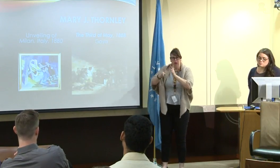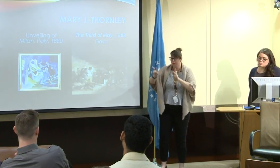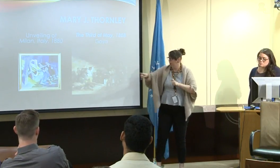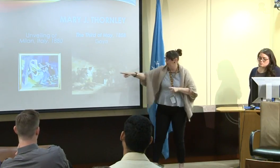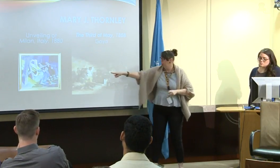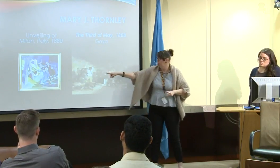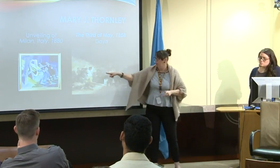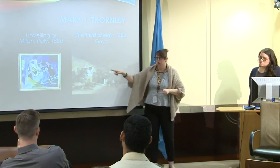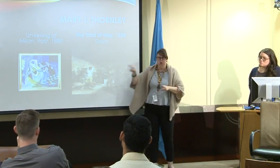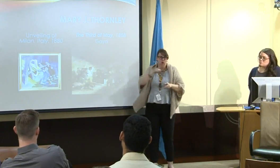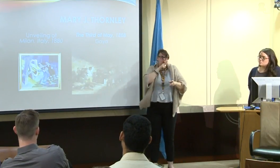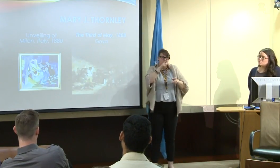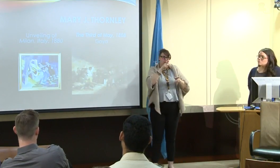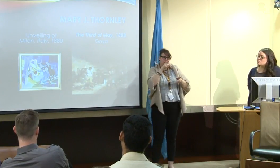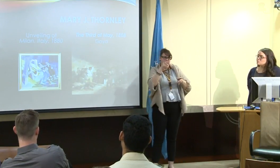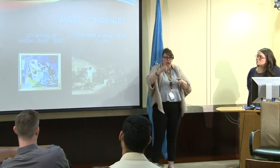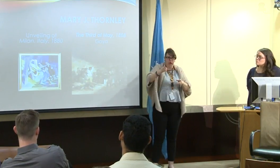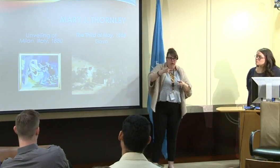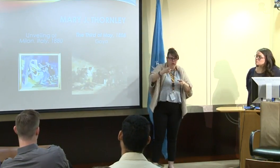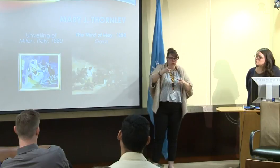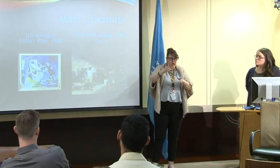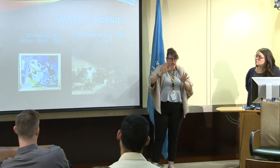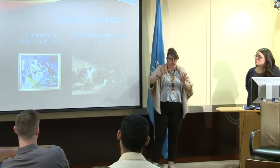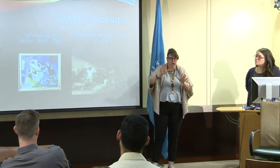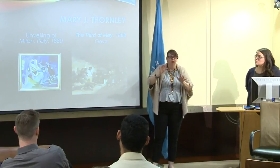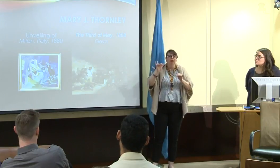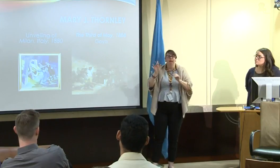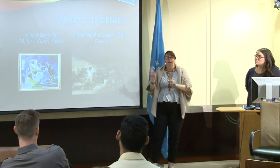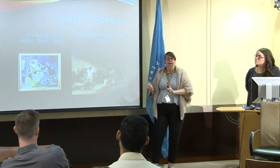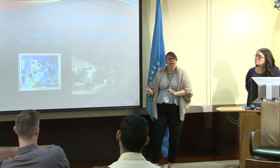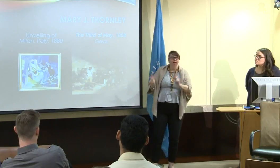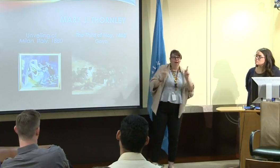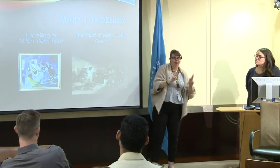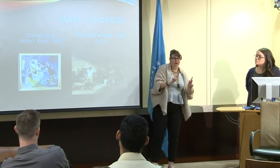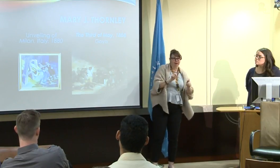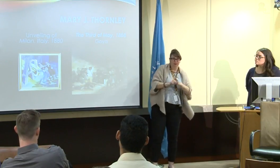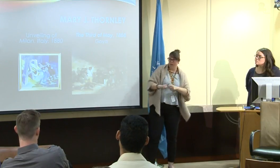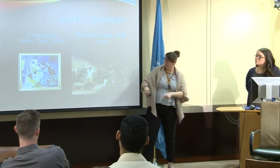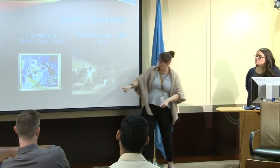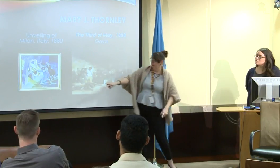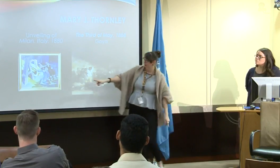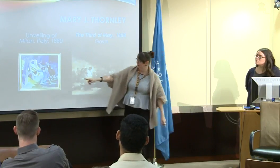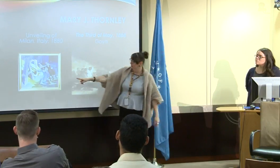where people were being murdered, and you understand that history.